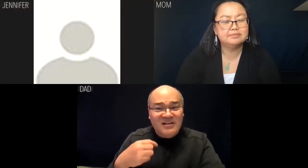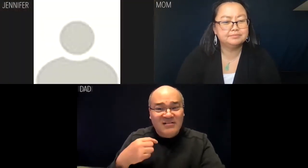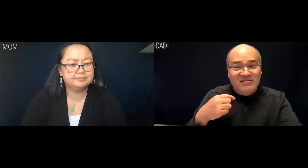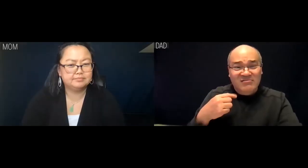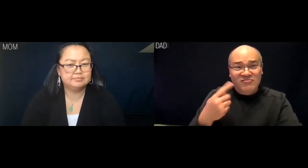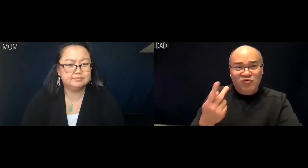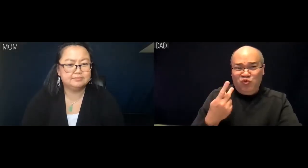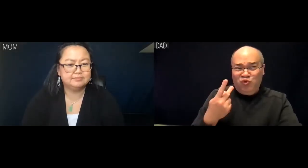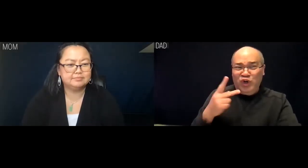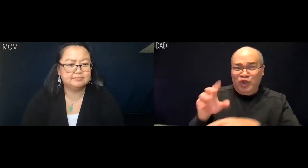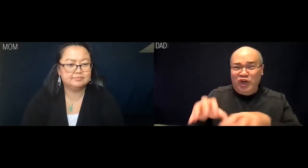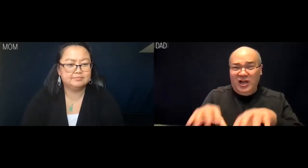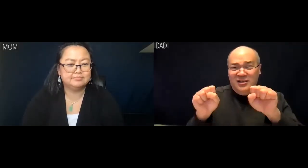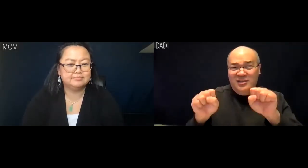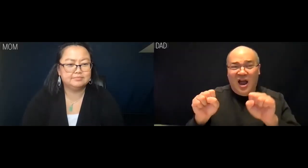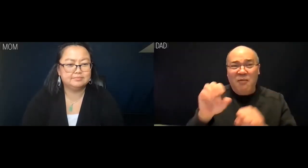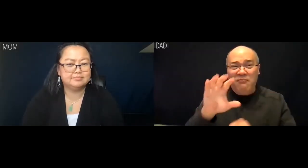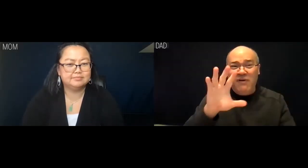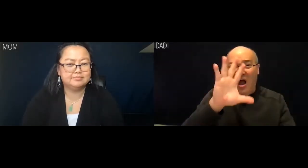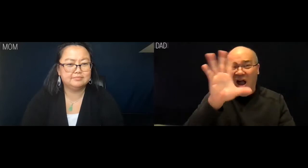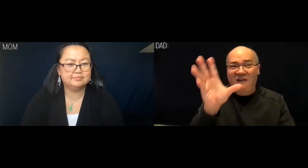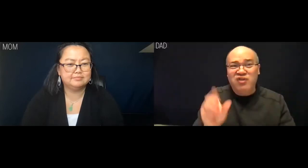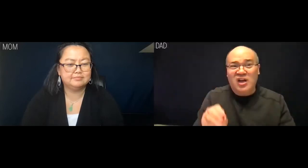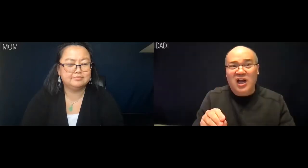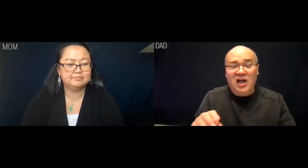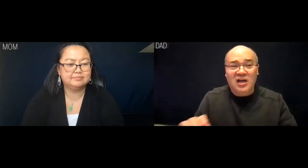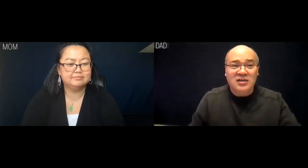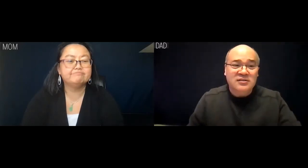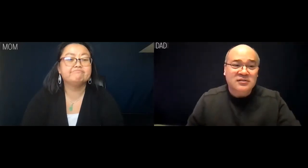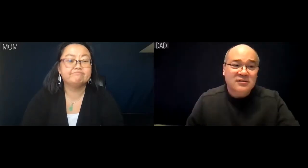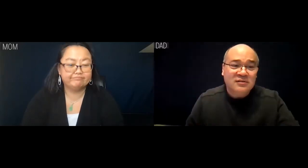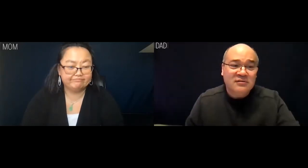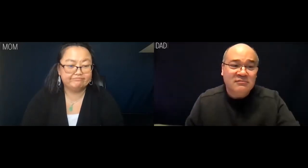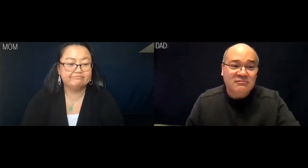Dad: We should have adopted from Africa.